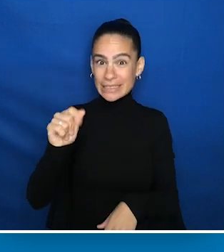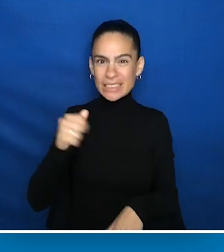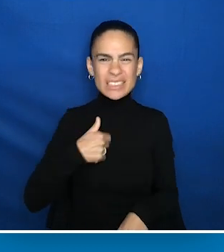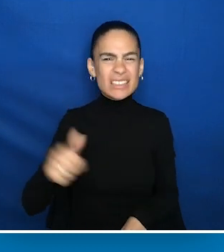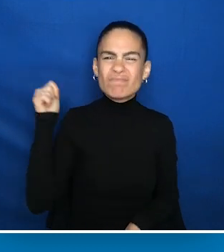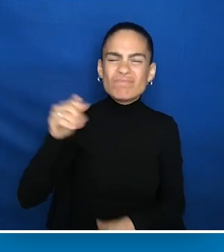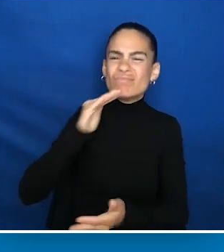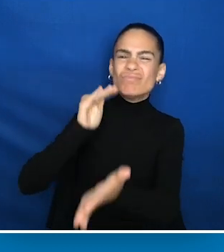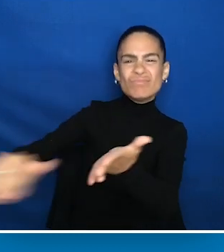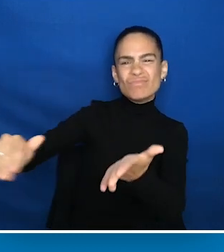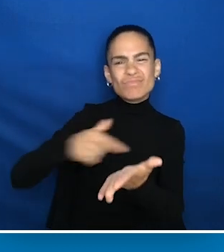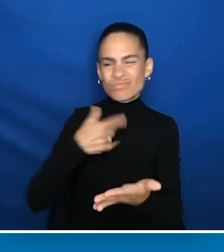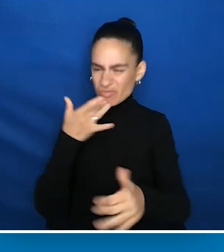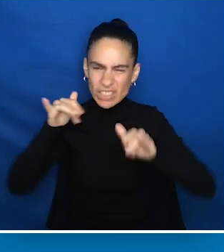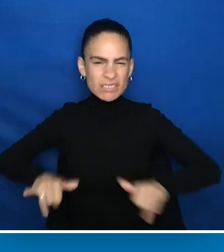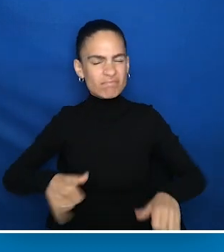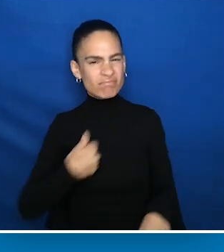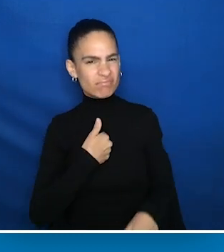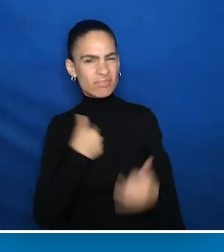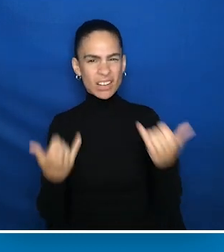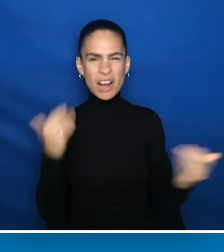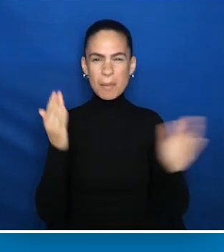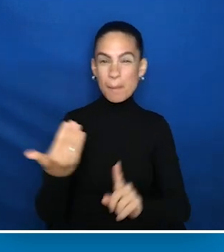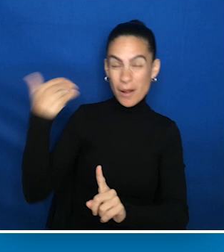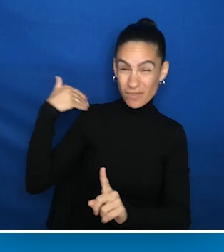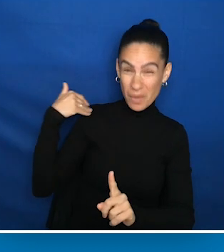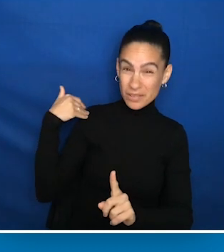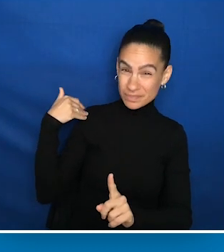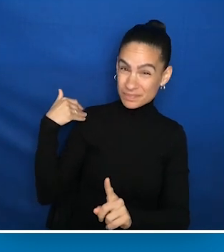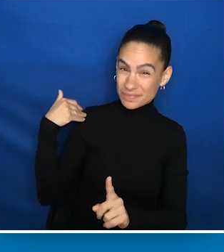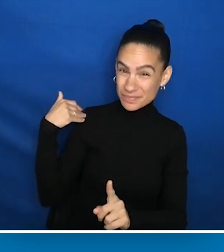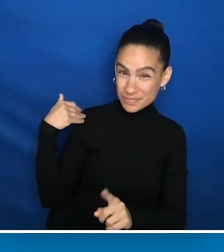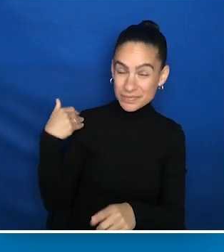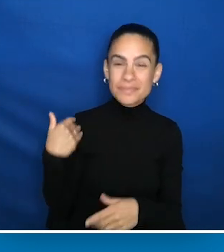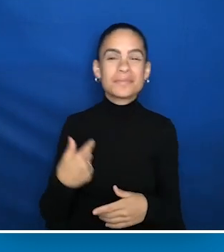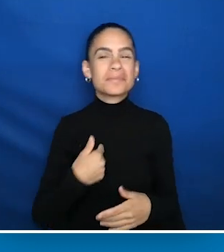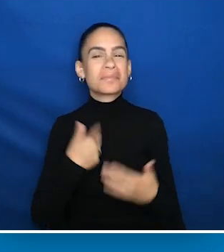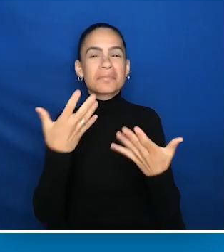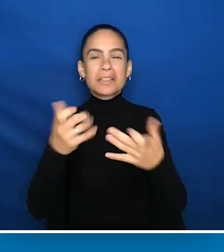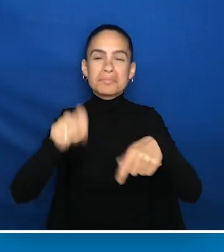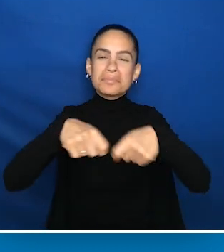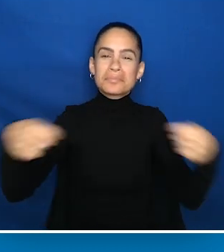I actually prefer the person I am now than the one I used to be. And with that, I want to finish with a poem.